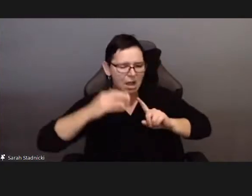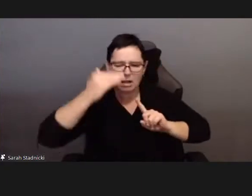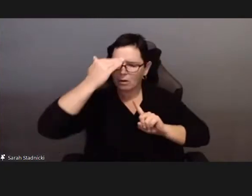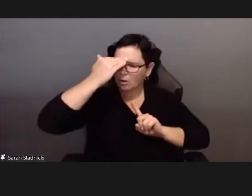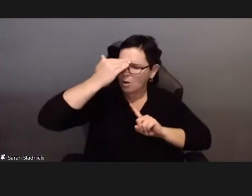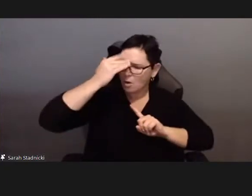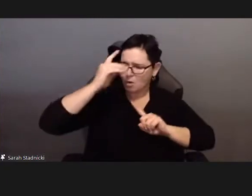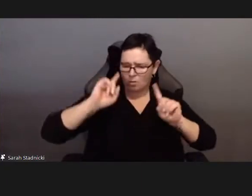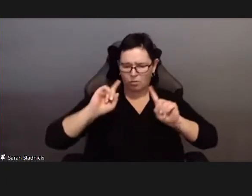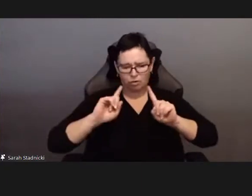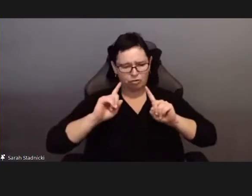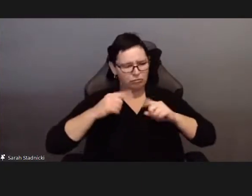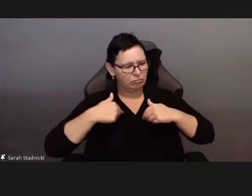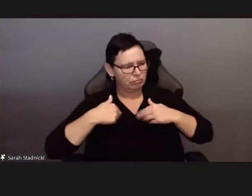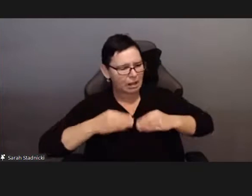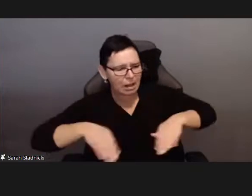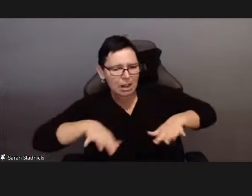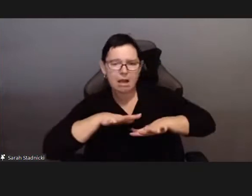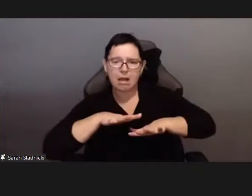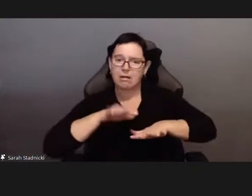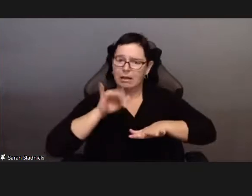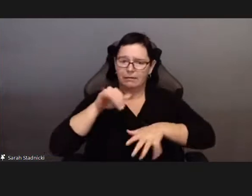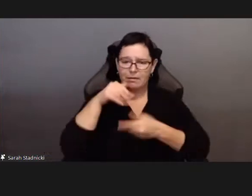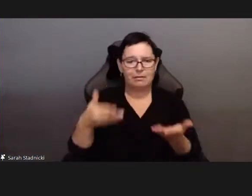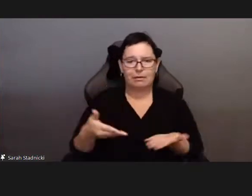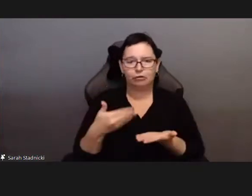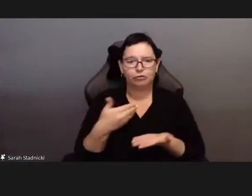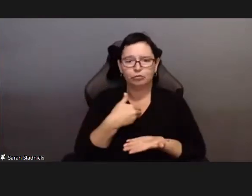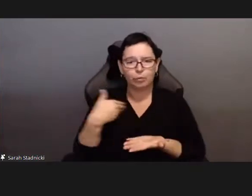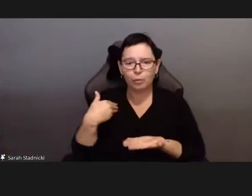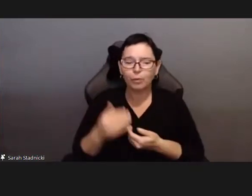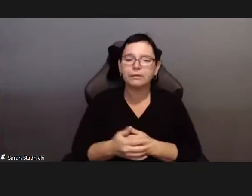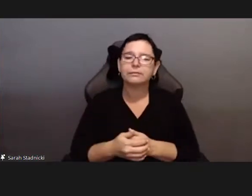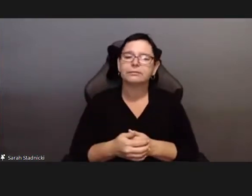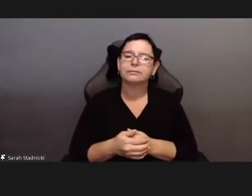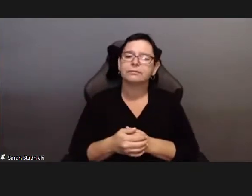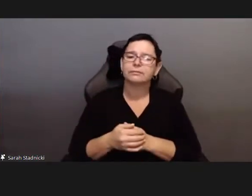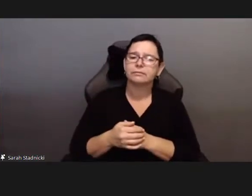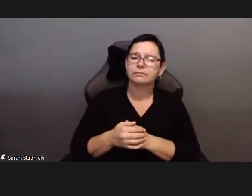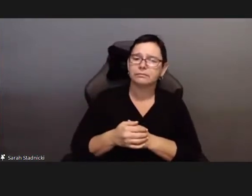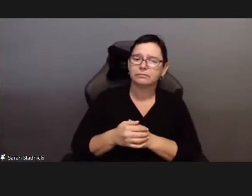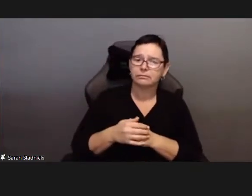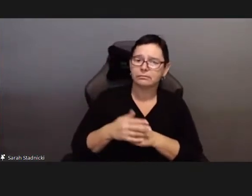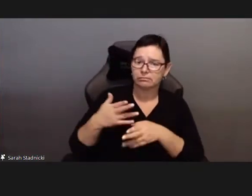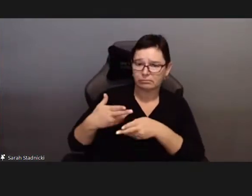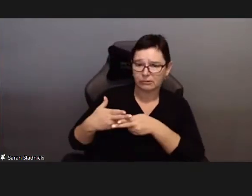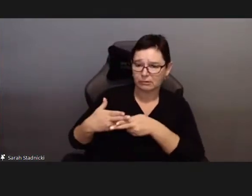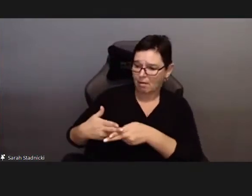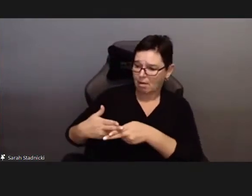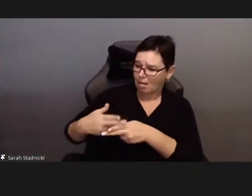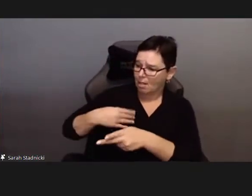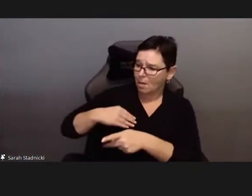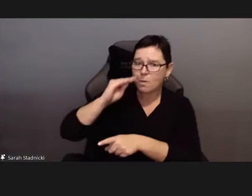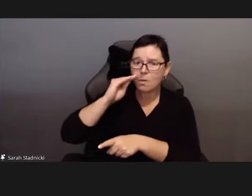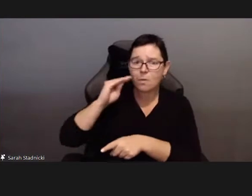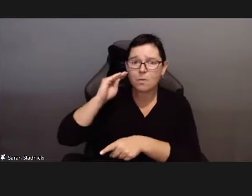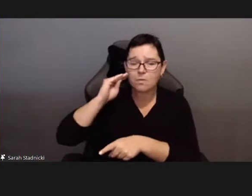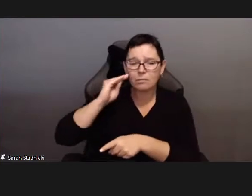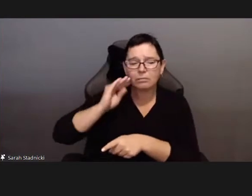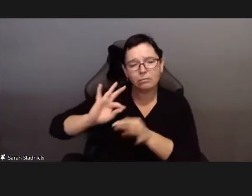if you are somewhere other than Toronto, we hope you can acknowledge where youare,